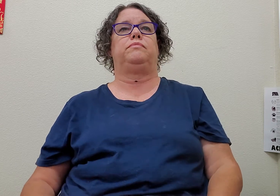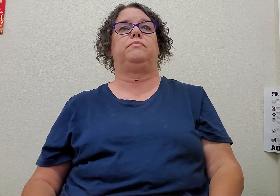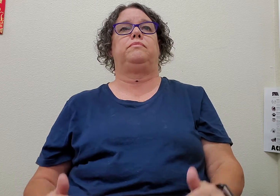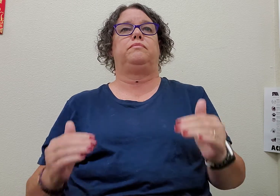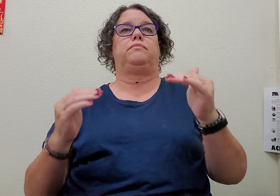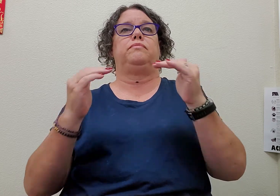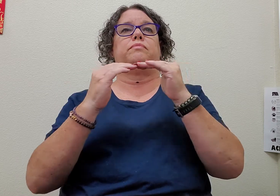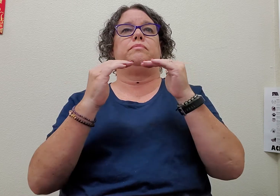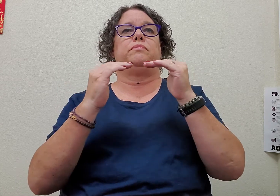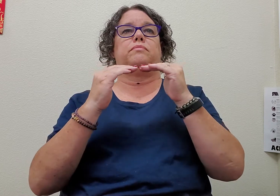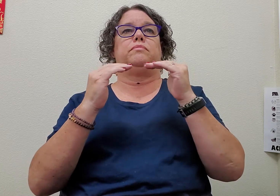tied/equal